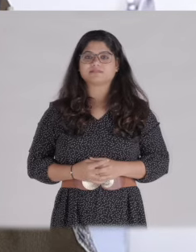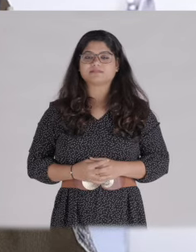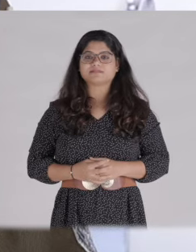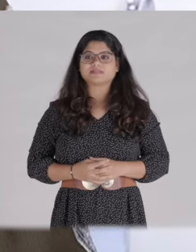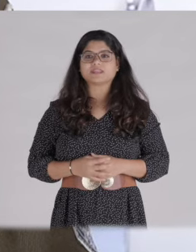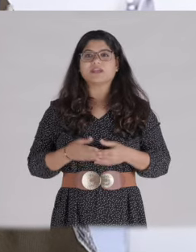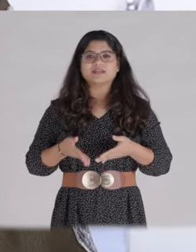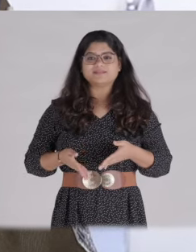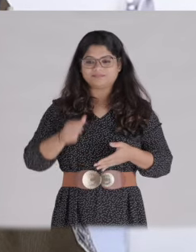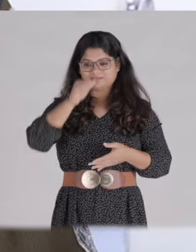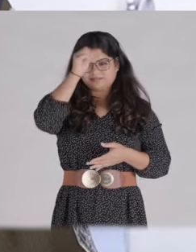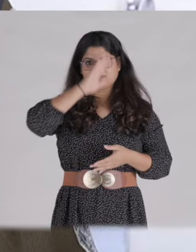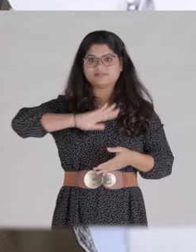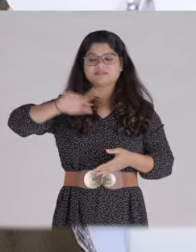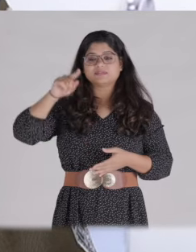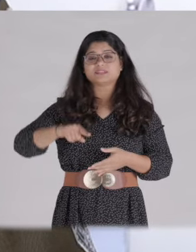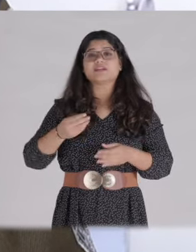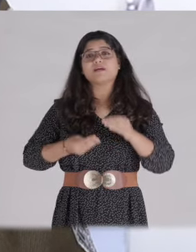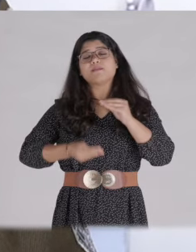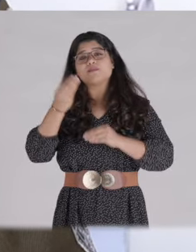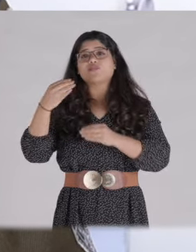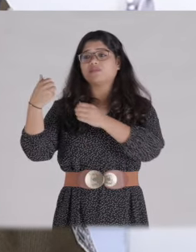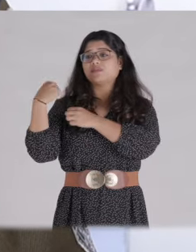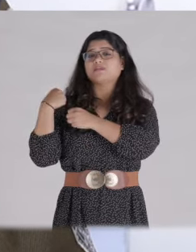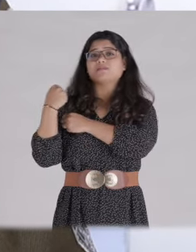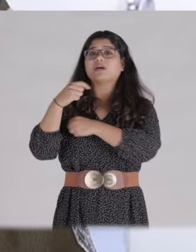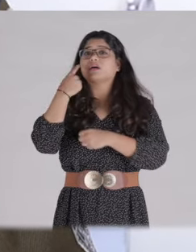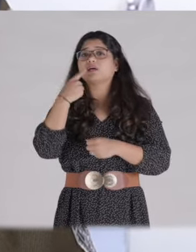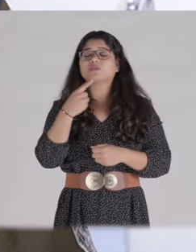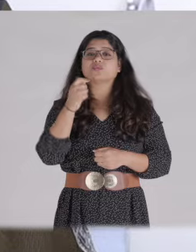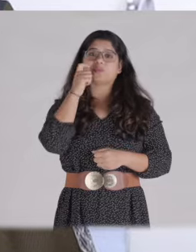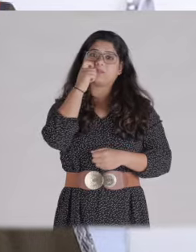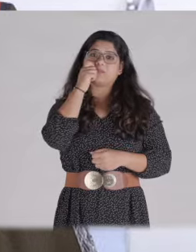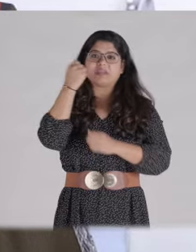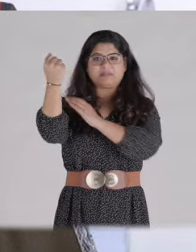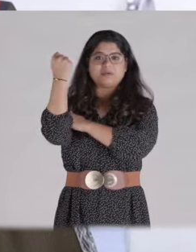[Dr. Dimple speaks] We live in a patriarchal nation. Men believe they have authority over everything.